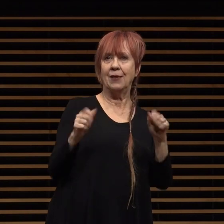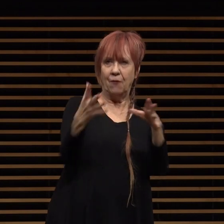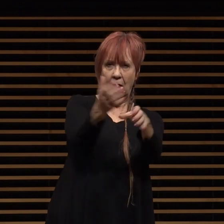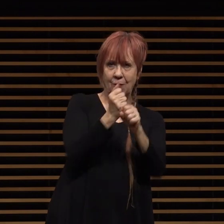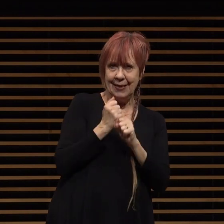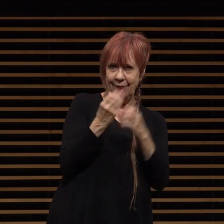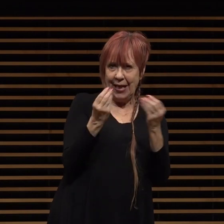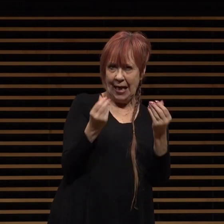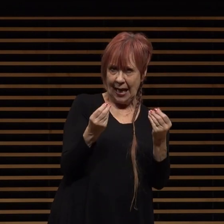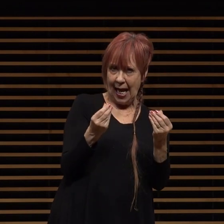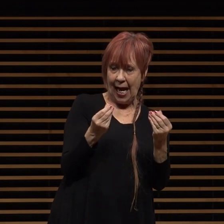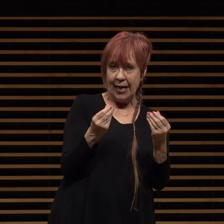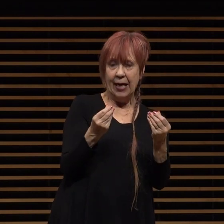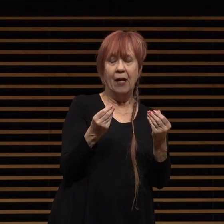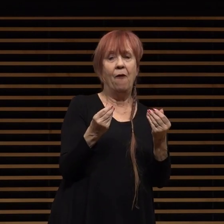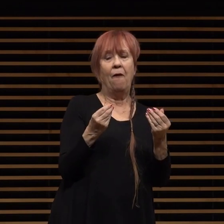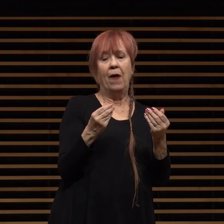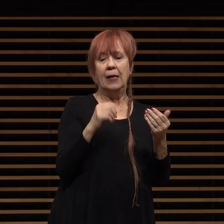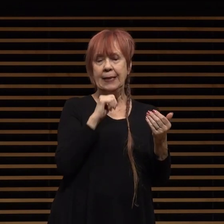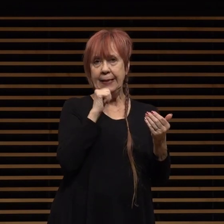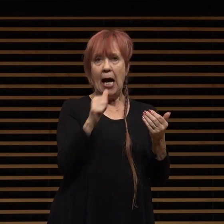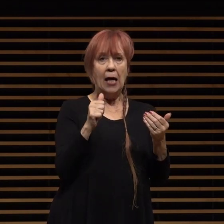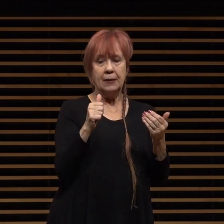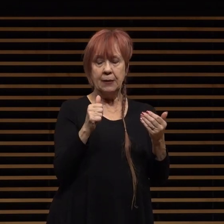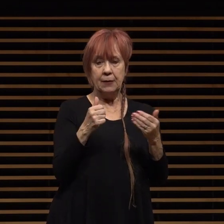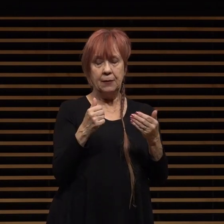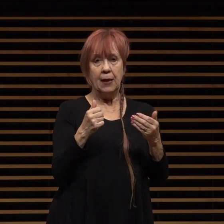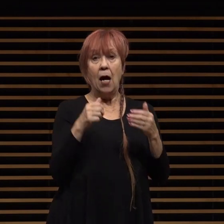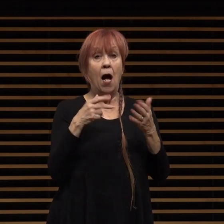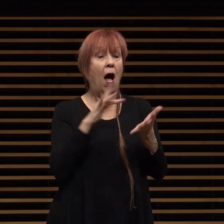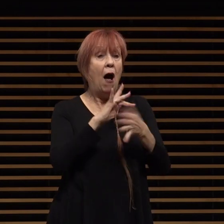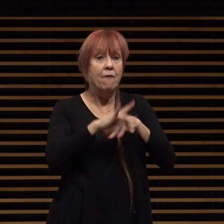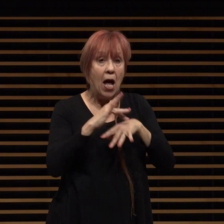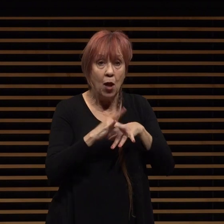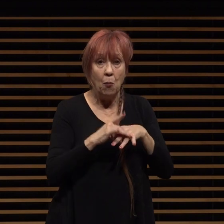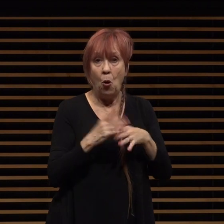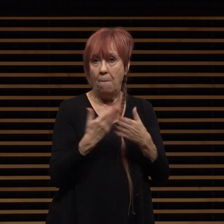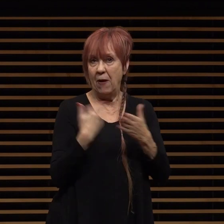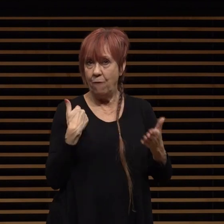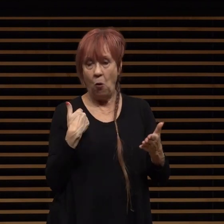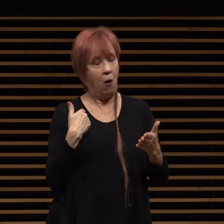not considered in a few generations